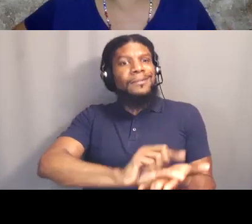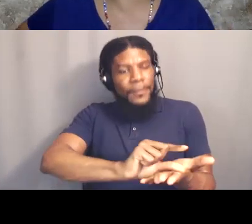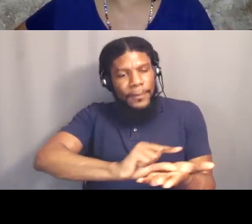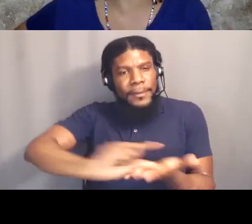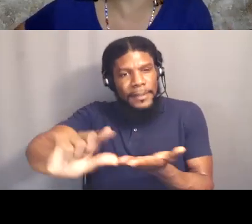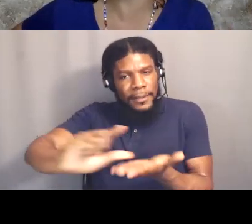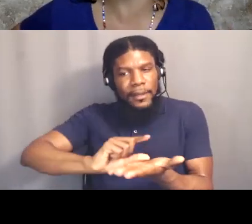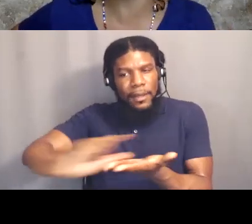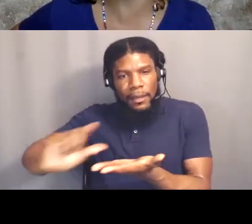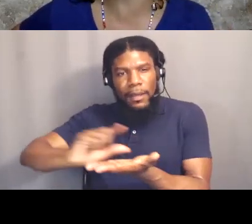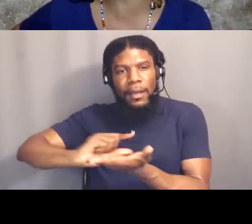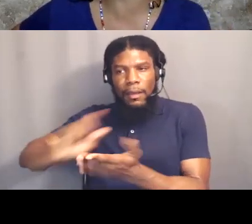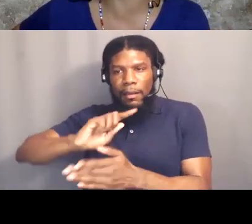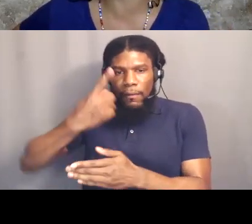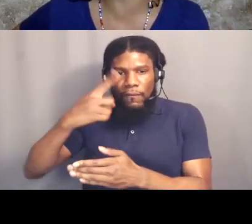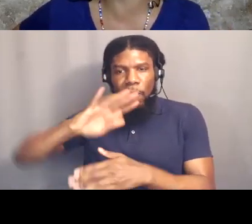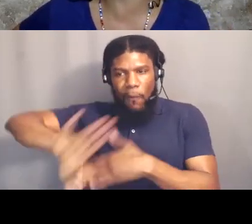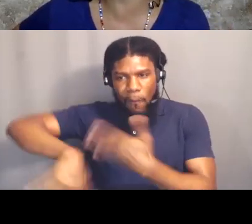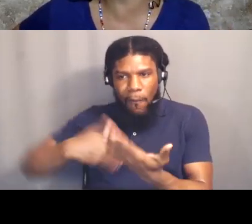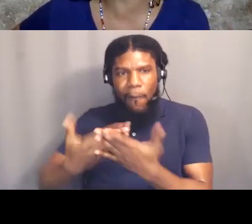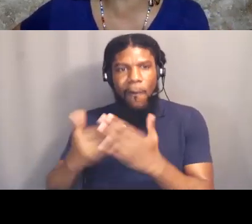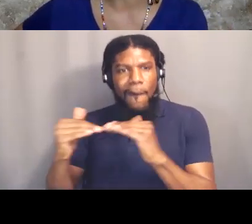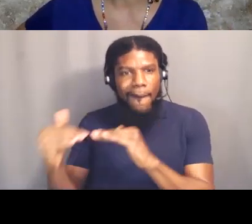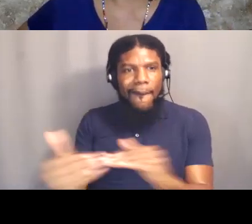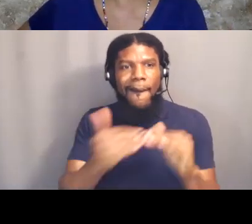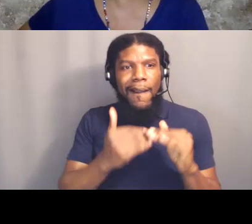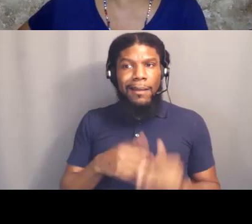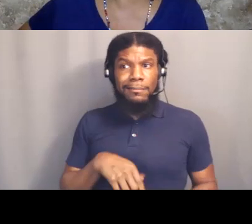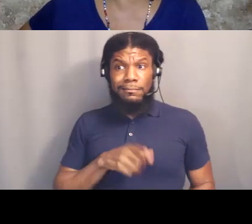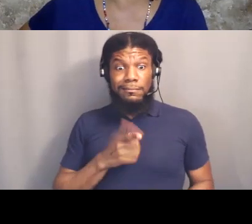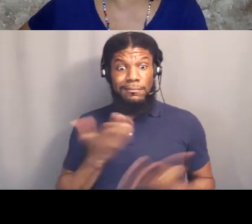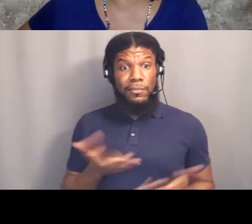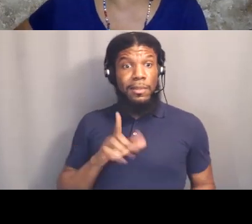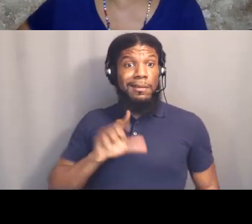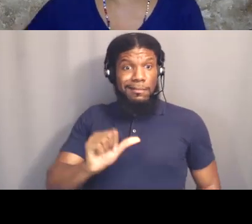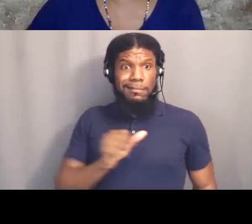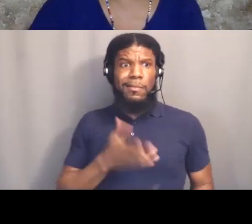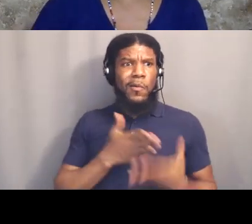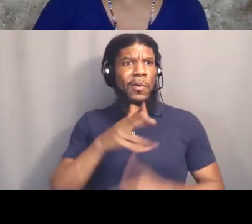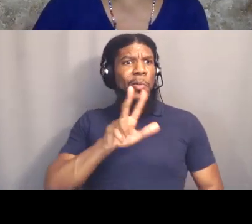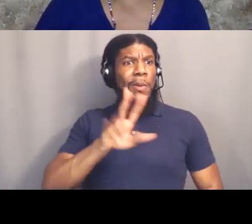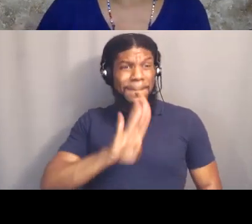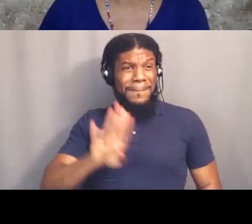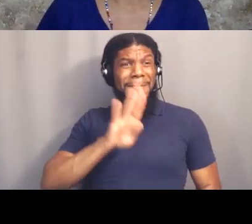in Los Angeles, it's over $3 billion then you have money for the things we actually need